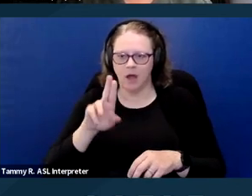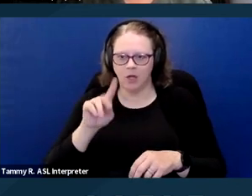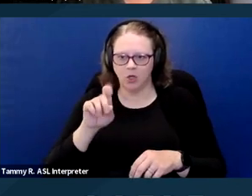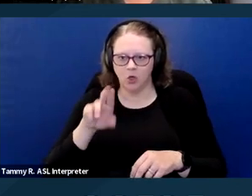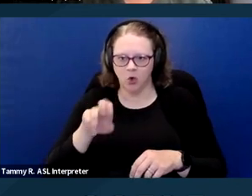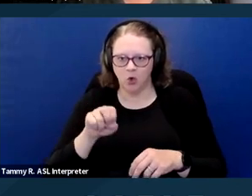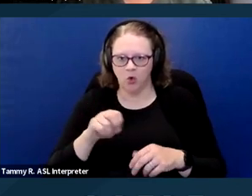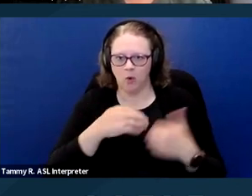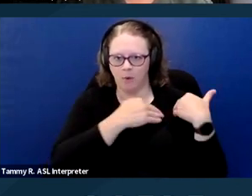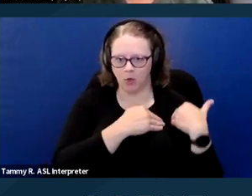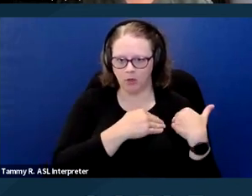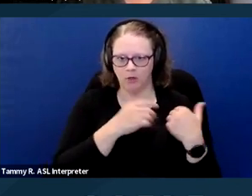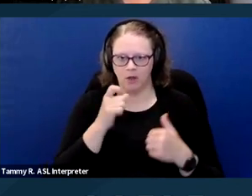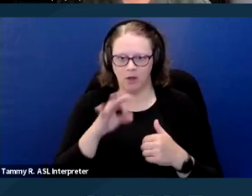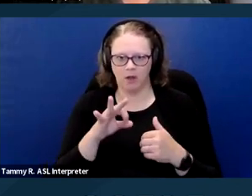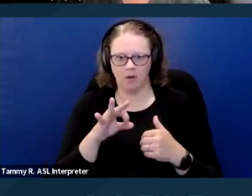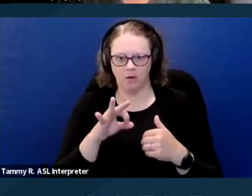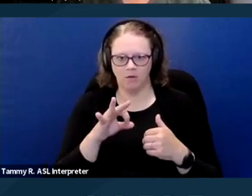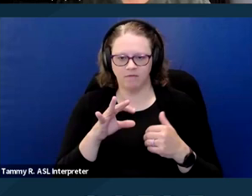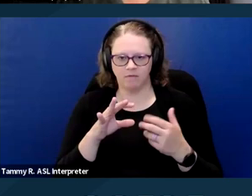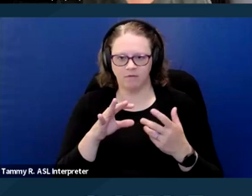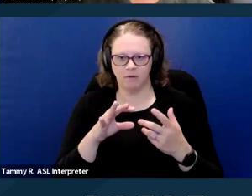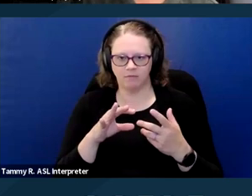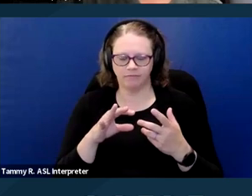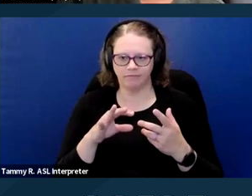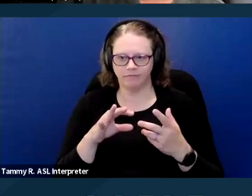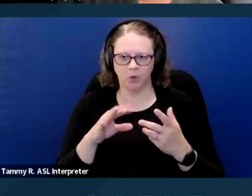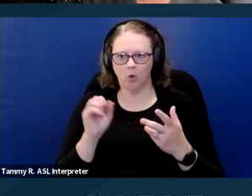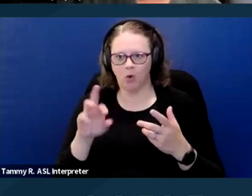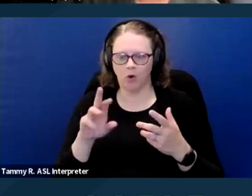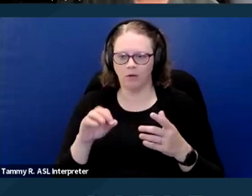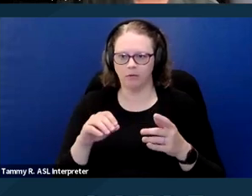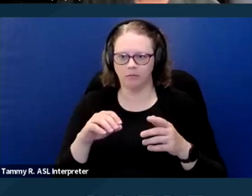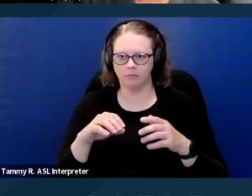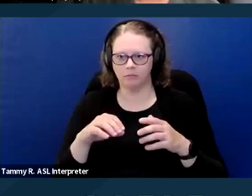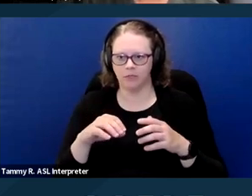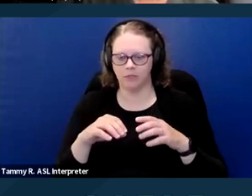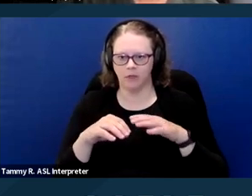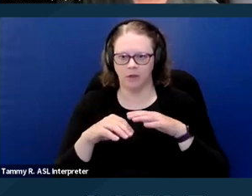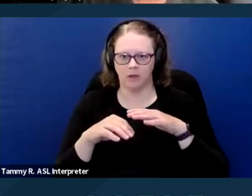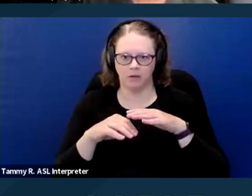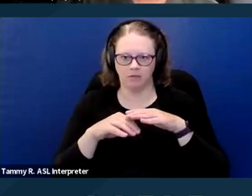who had 500 birds and claimed that they were all assistance animal,